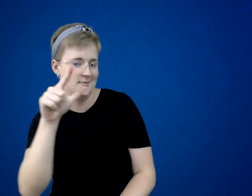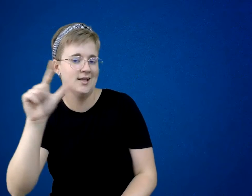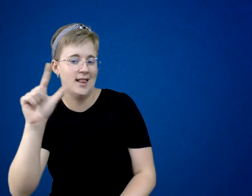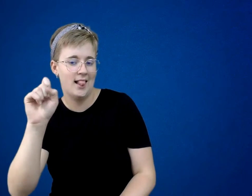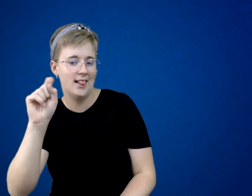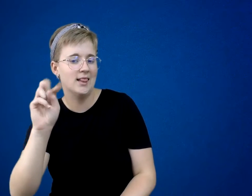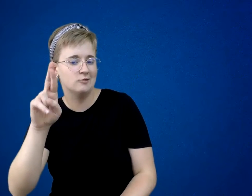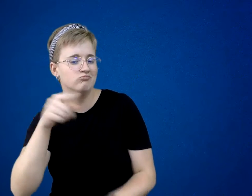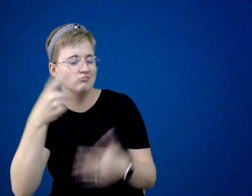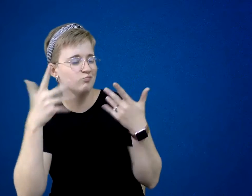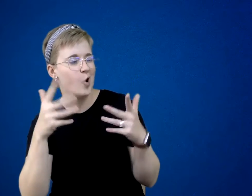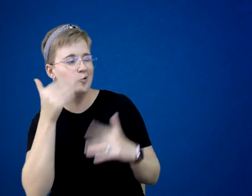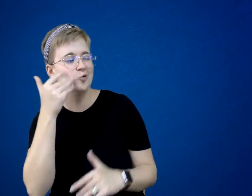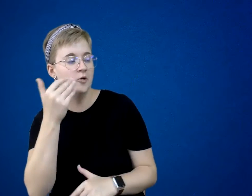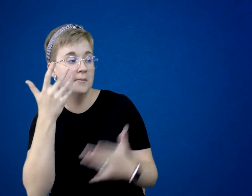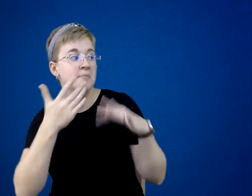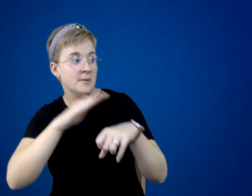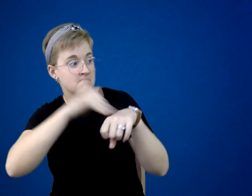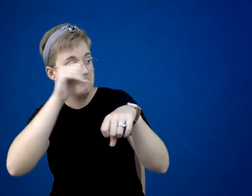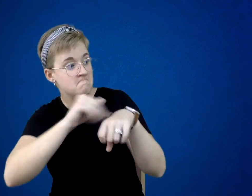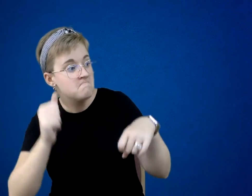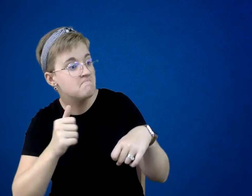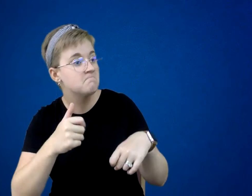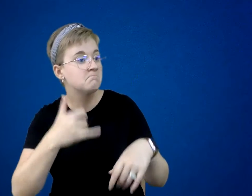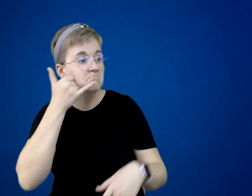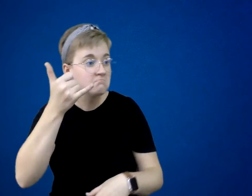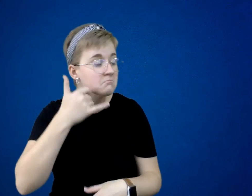LesterknowsImayhave to callonhimany time—day or night.